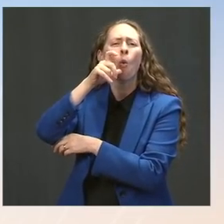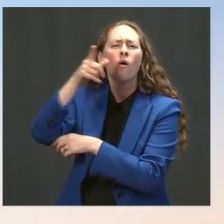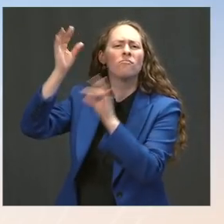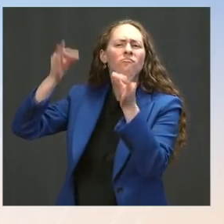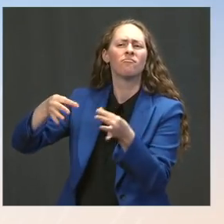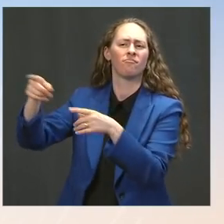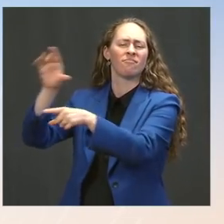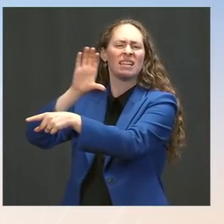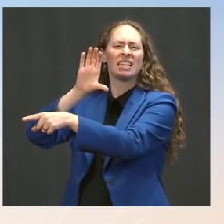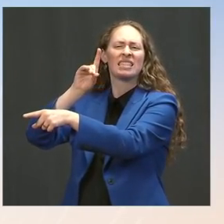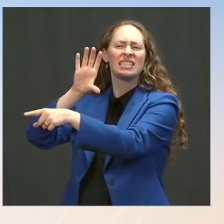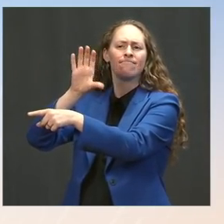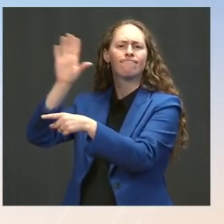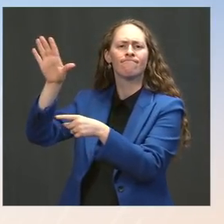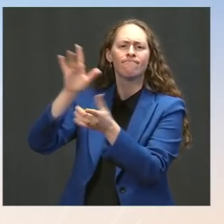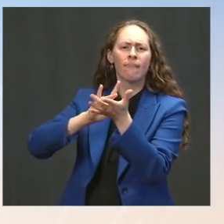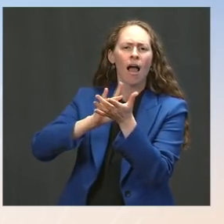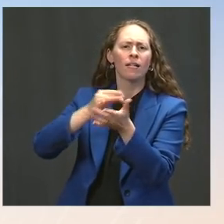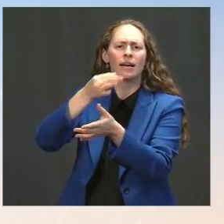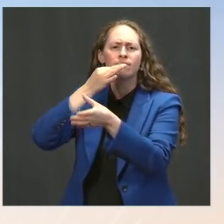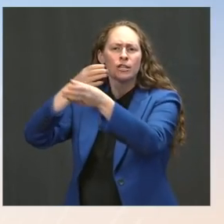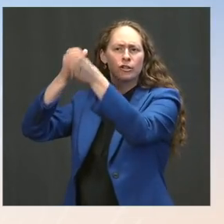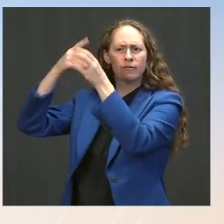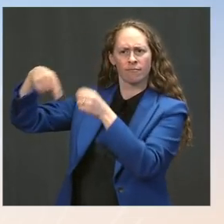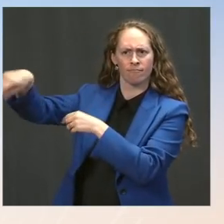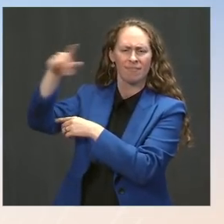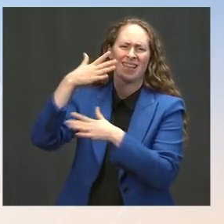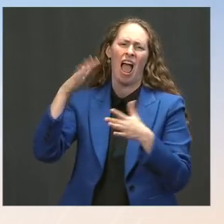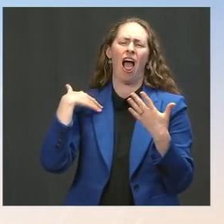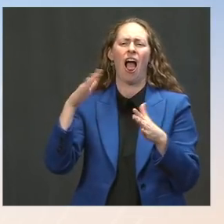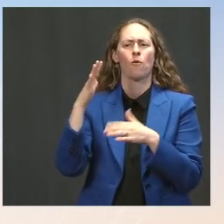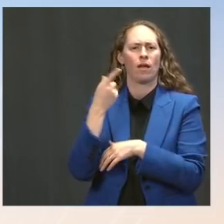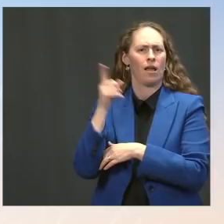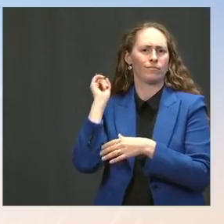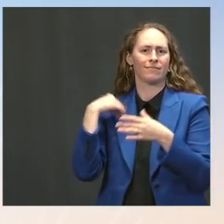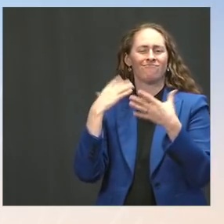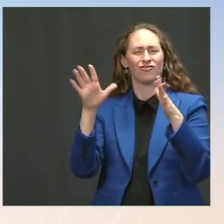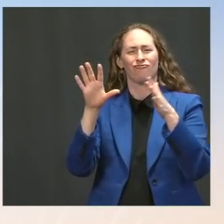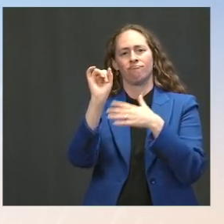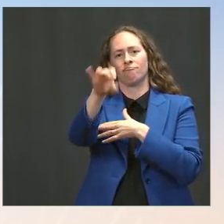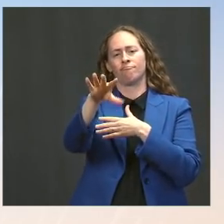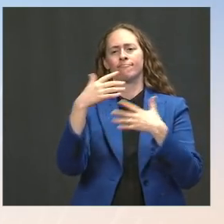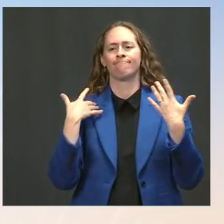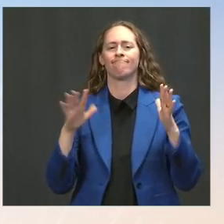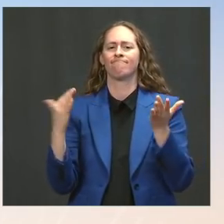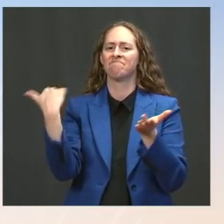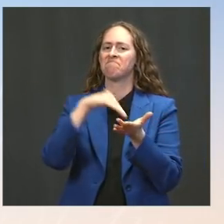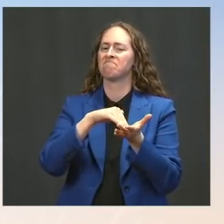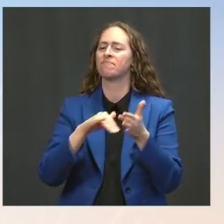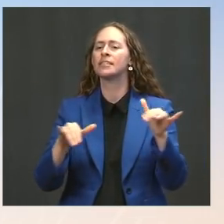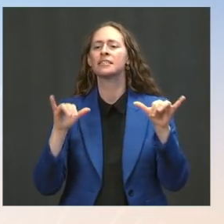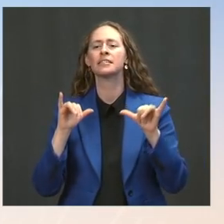So, as I said last week, having an active -- it would be actually surprising and odd